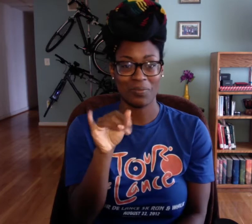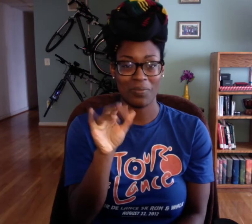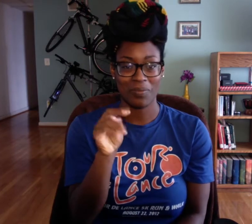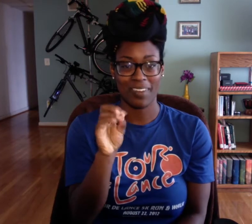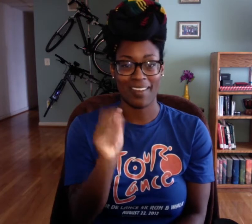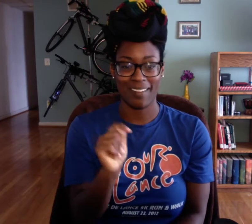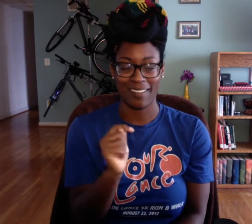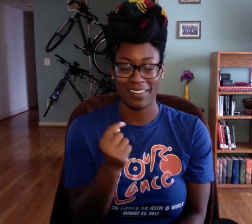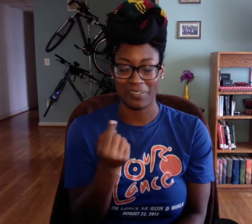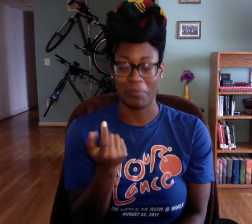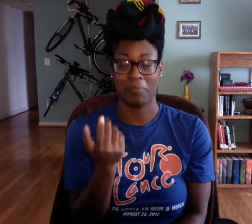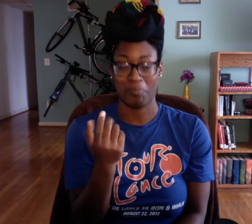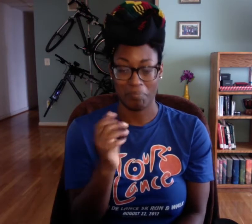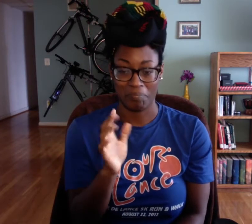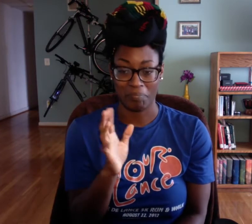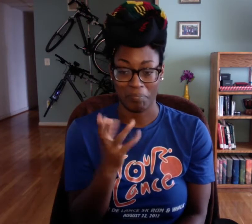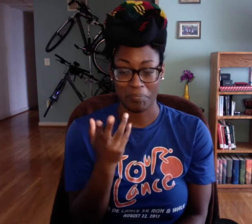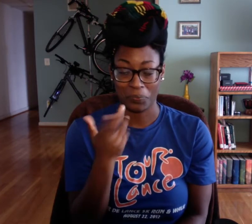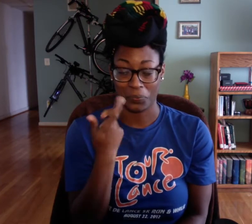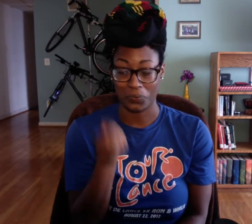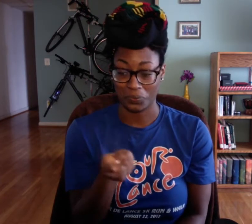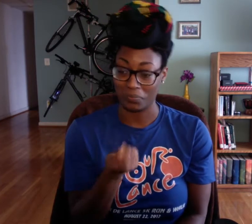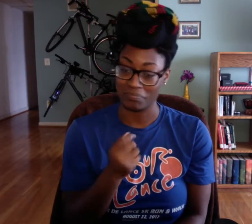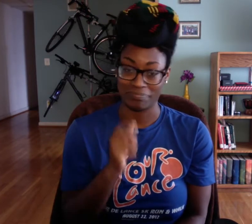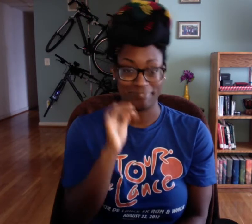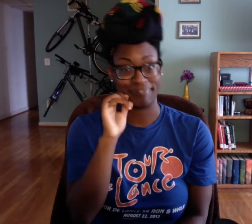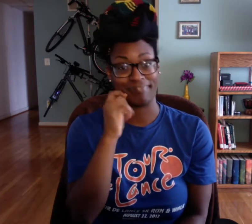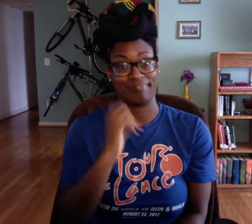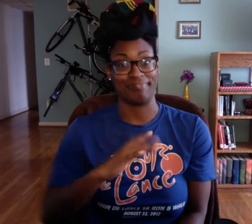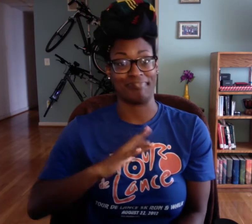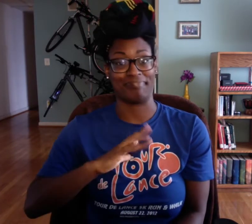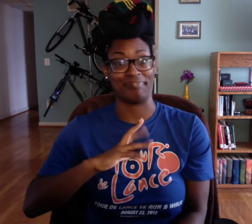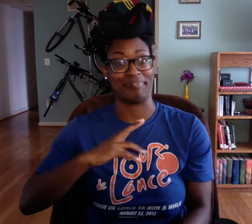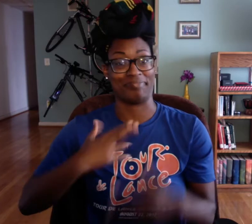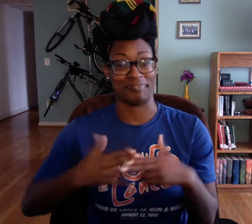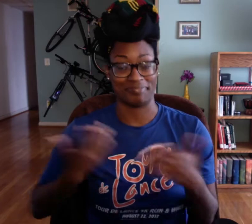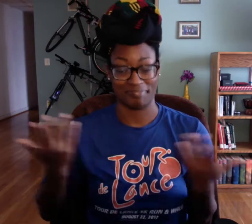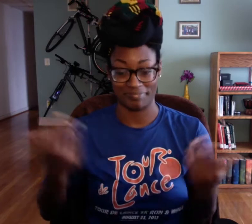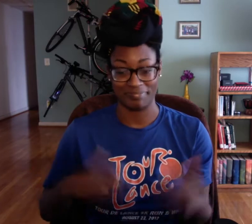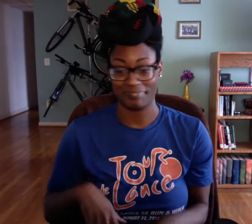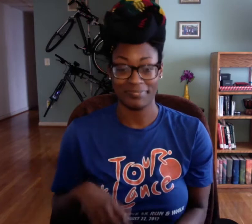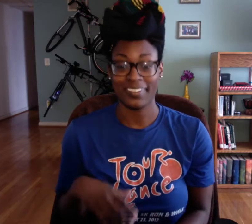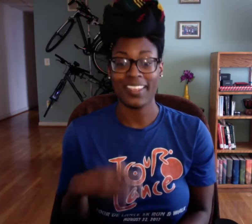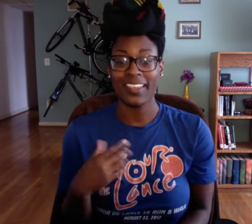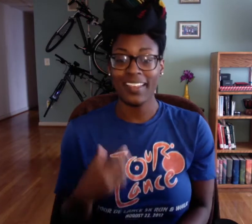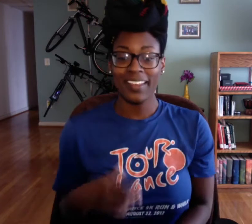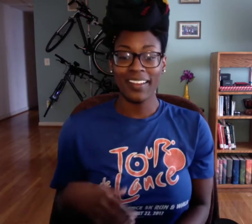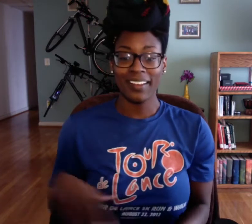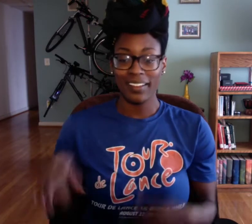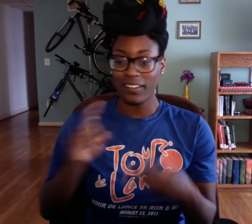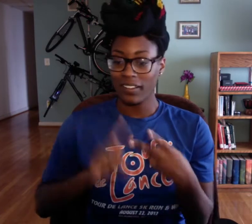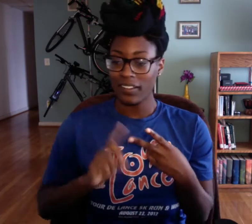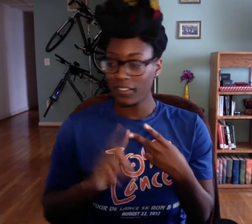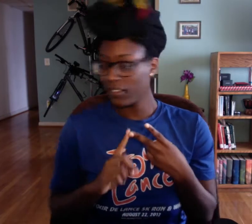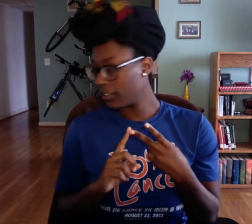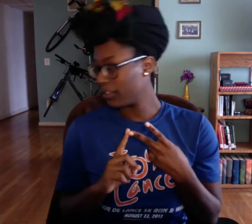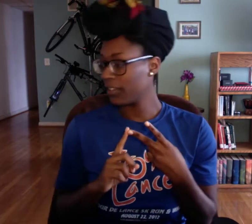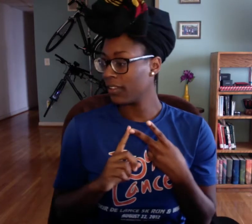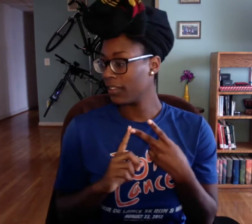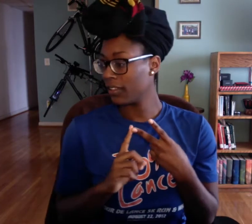Like.. that's it. Whynot. So, that was cool.